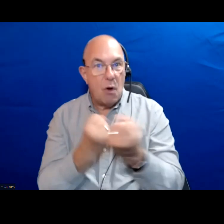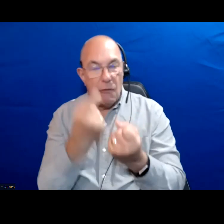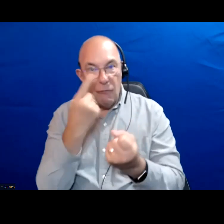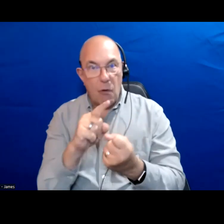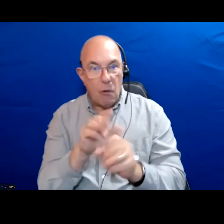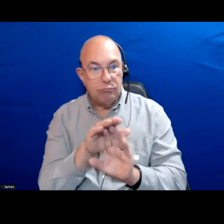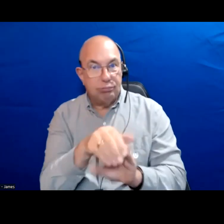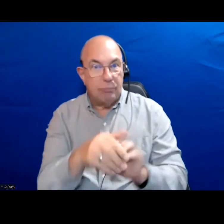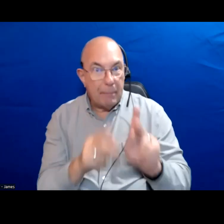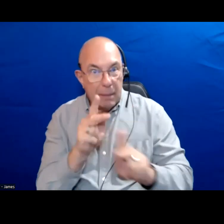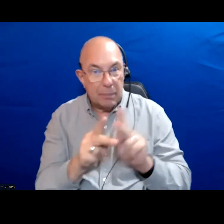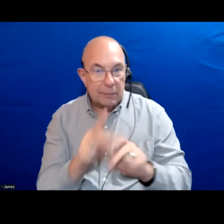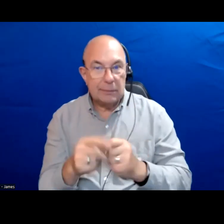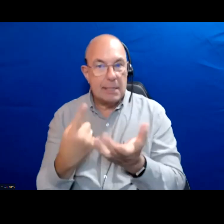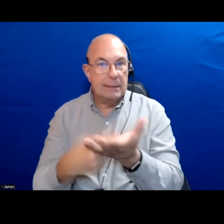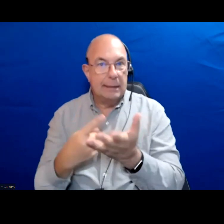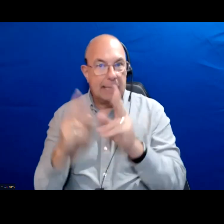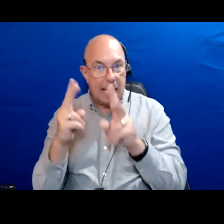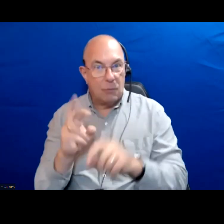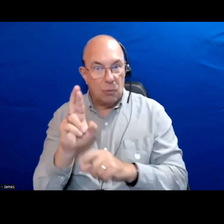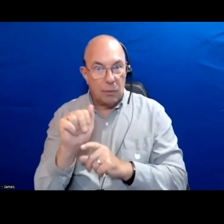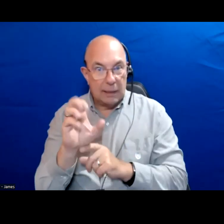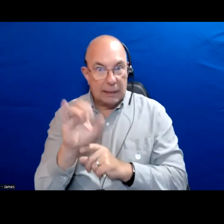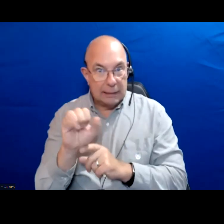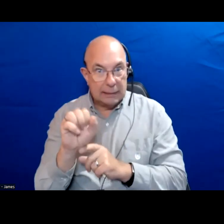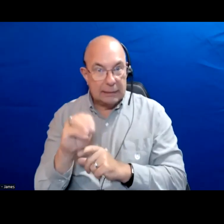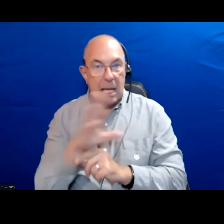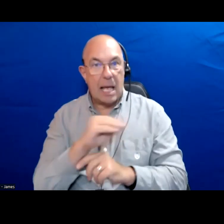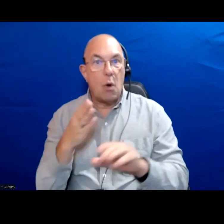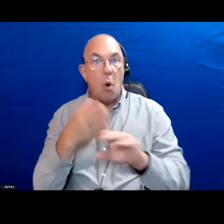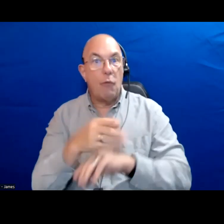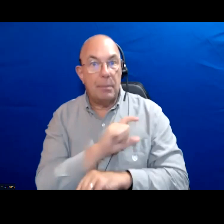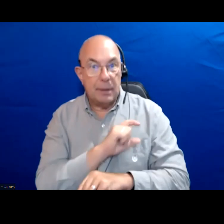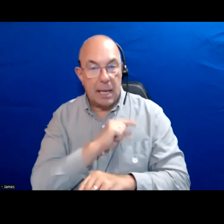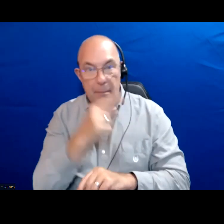around us. Addressing issues of racism including the over policing of Black and racialized and